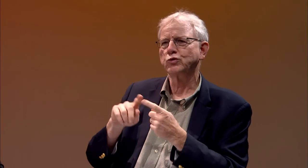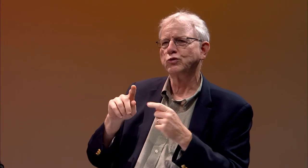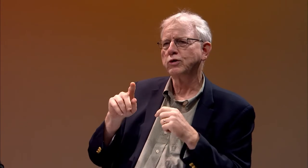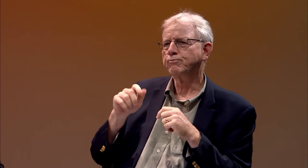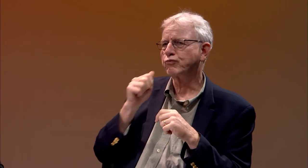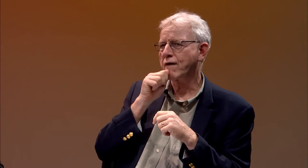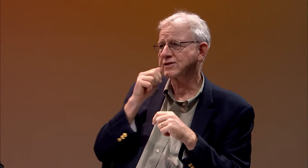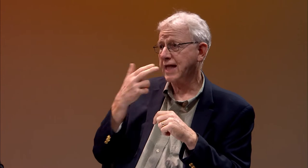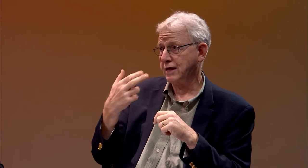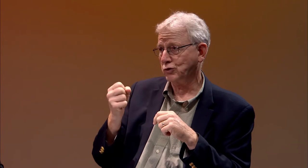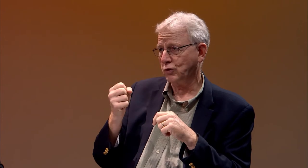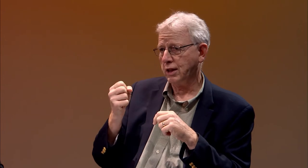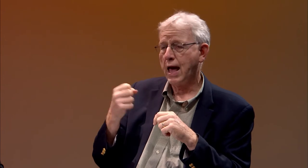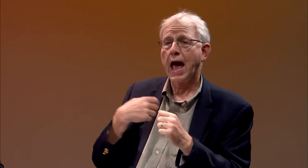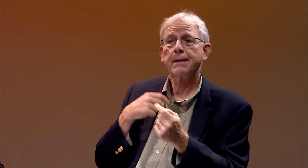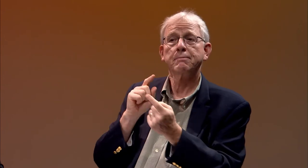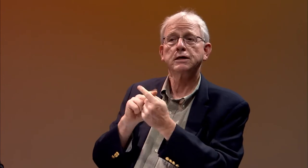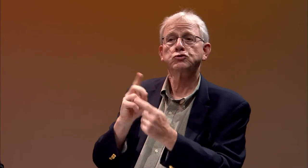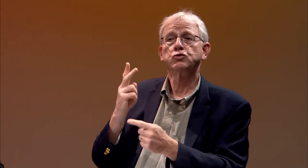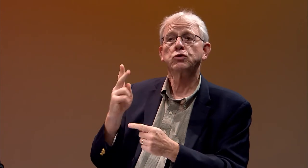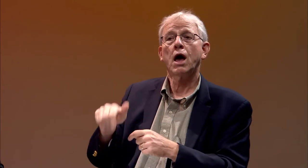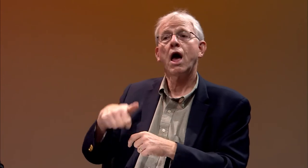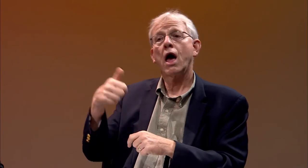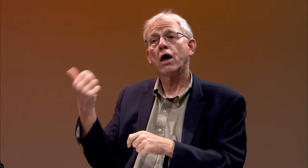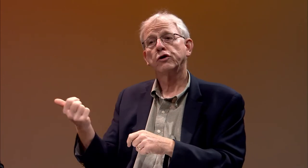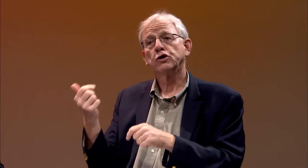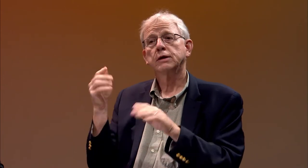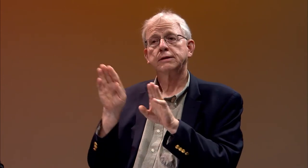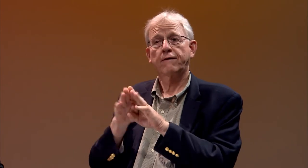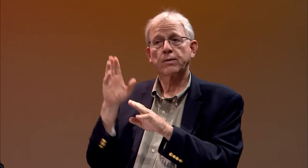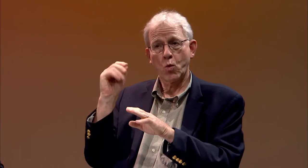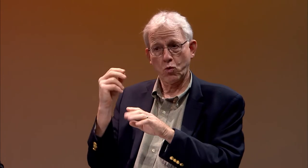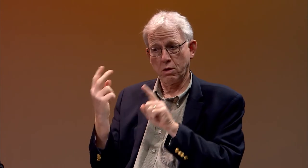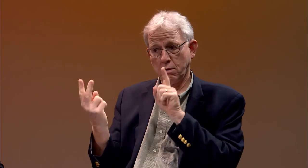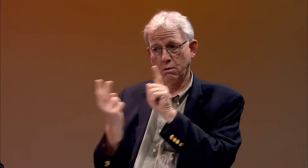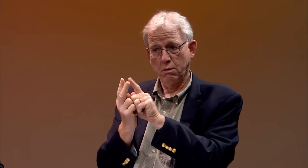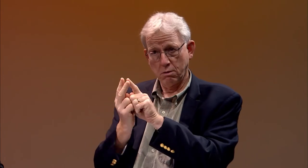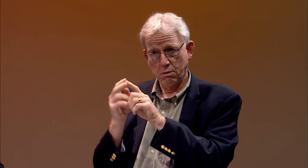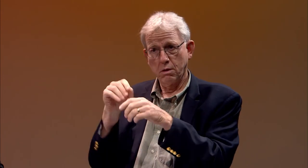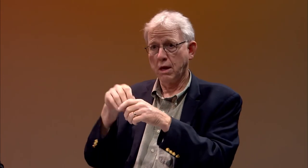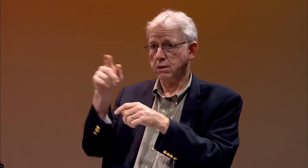But at the end, I was sent to a private high school where I met two other deaf boys.